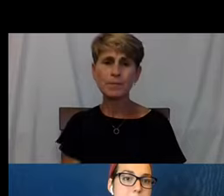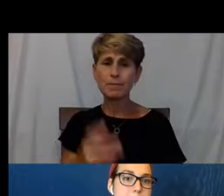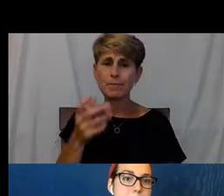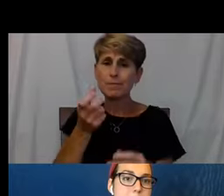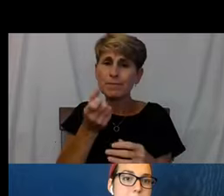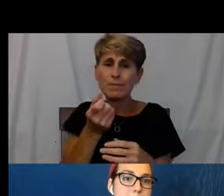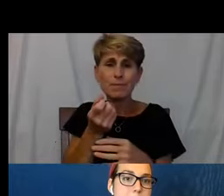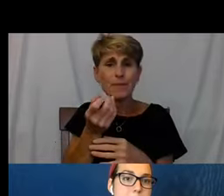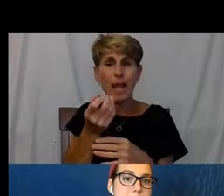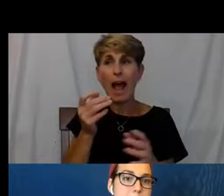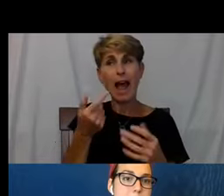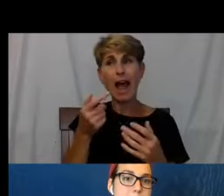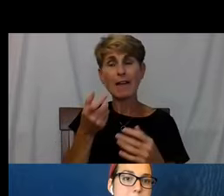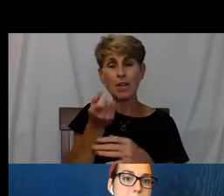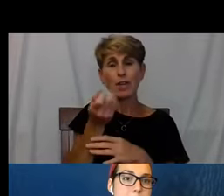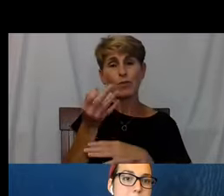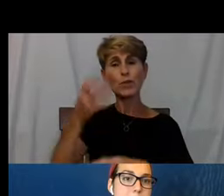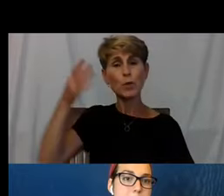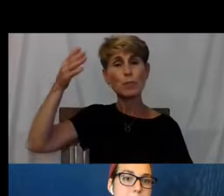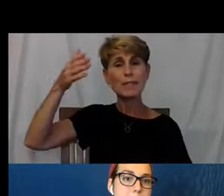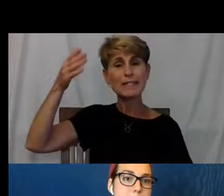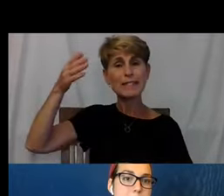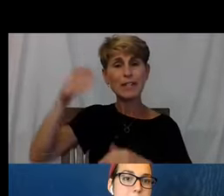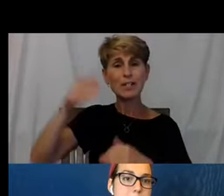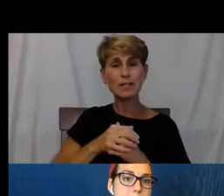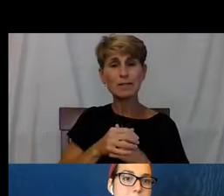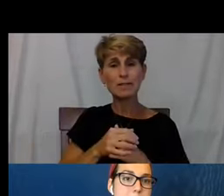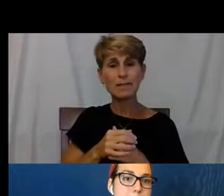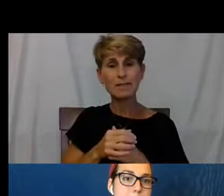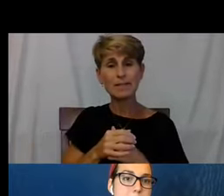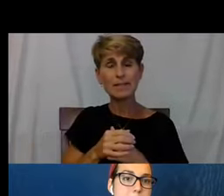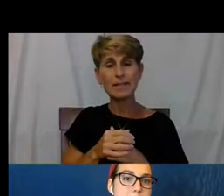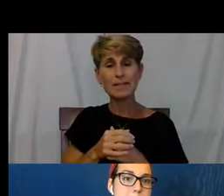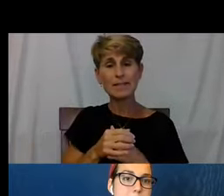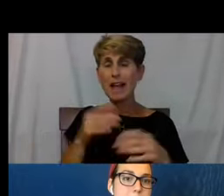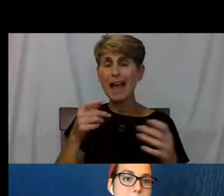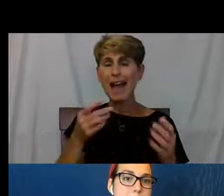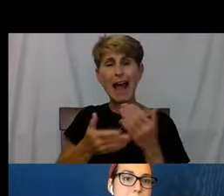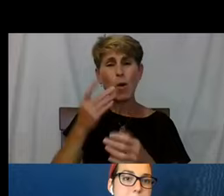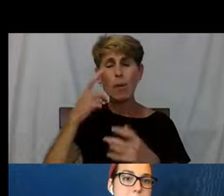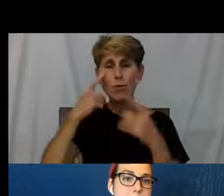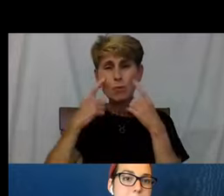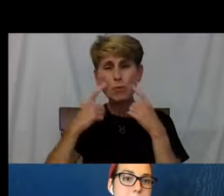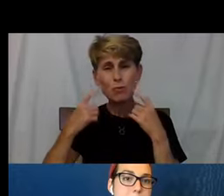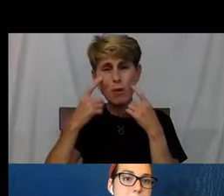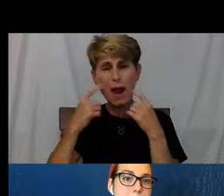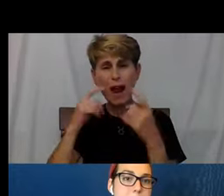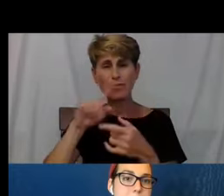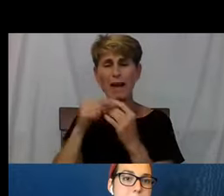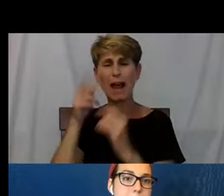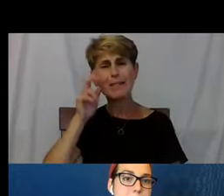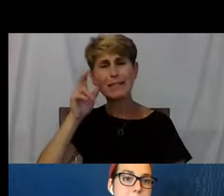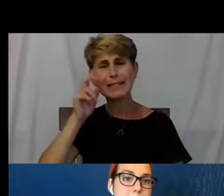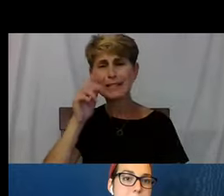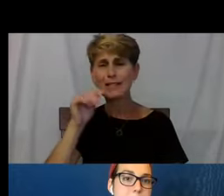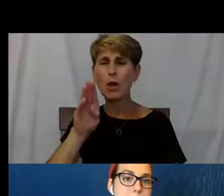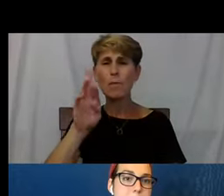This point I almost cried when I listened to Brett because that's what it's about. That's what the future is about